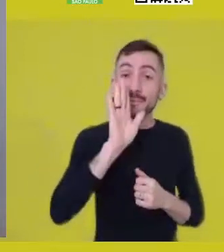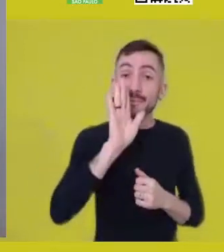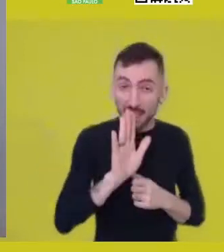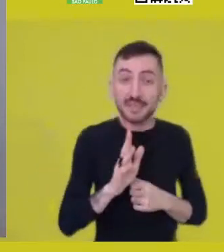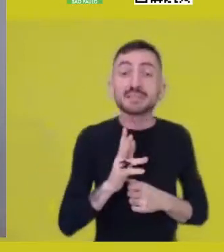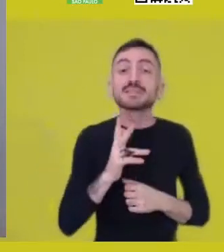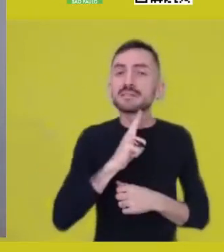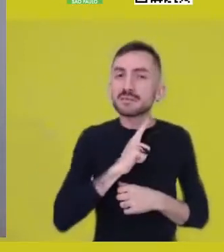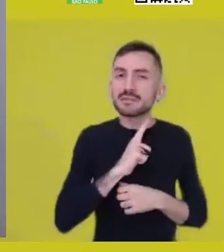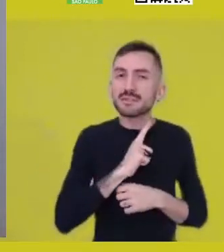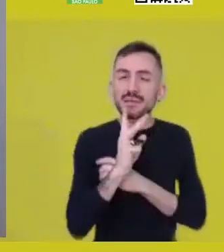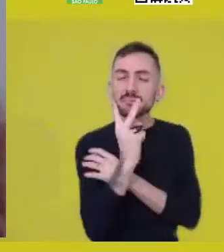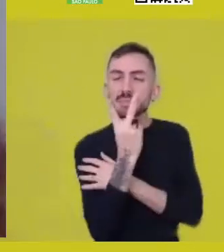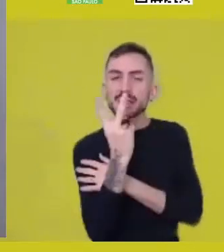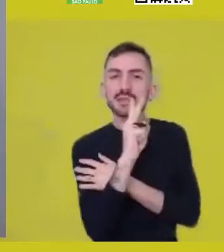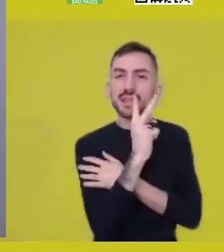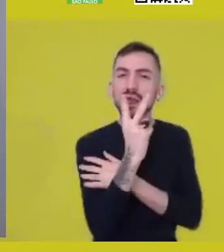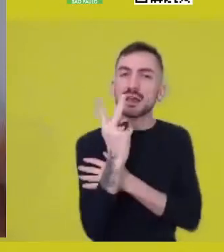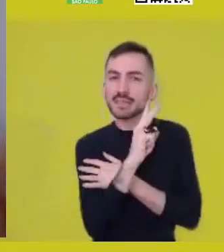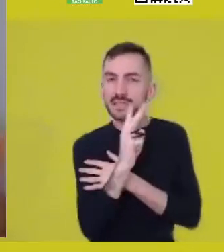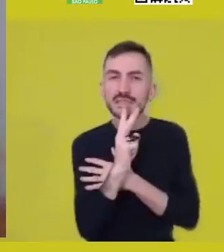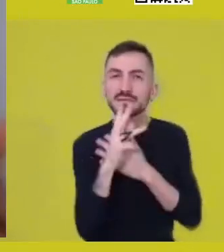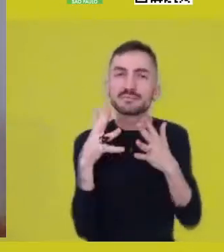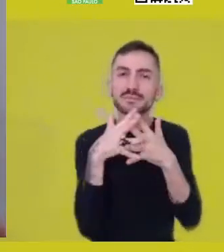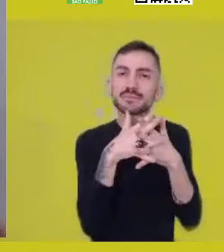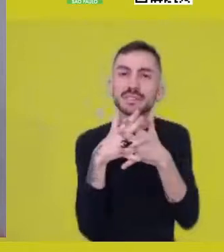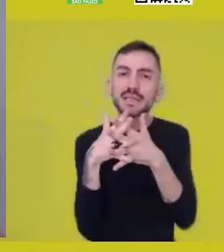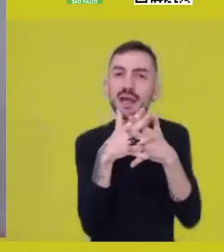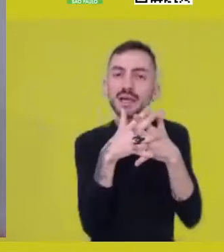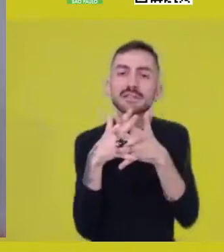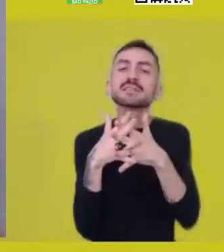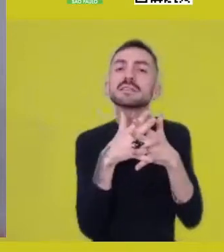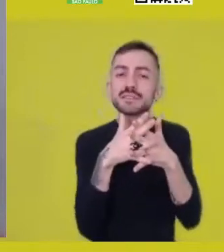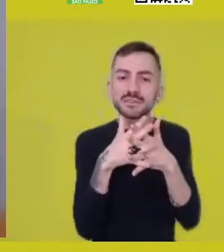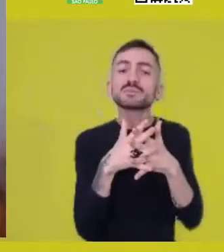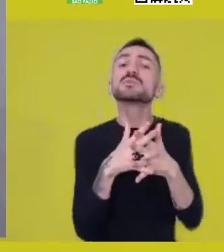and finds a place in my critique.